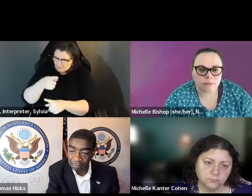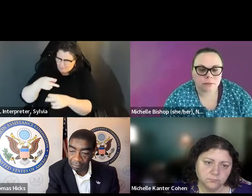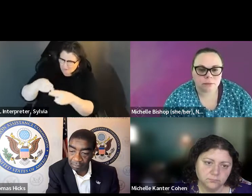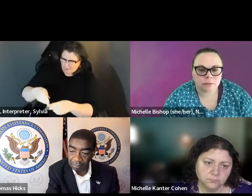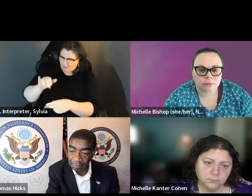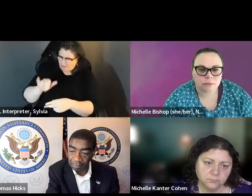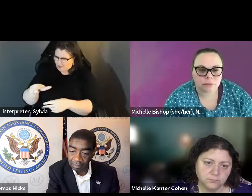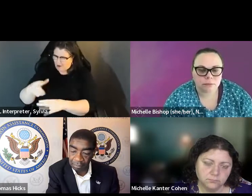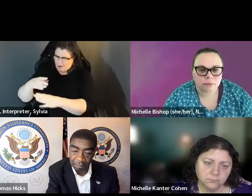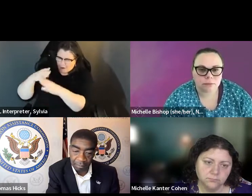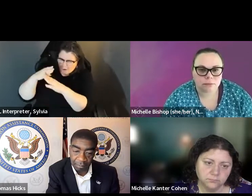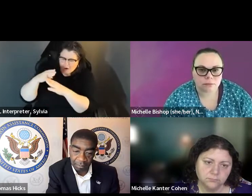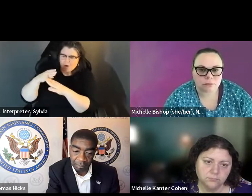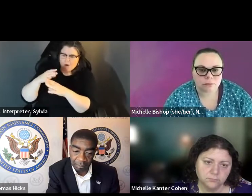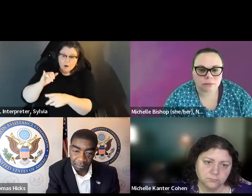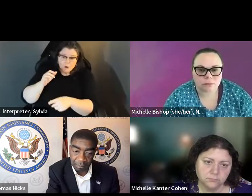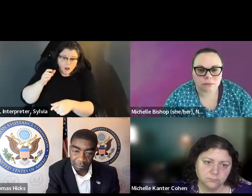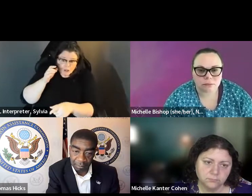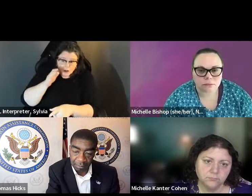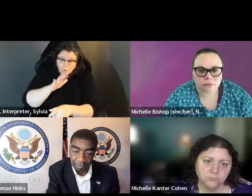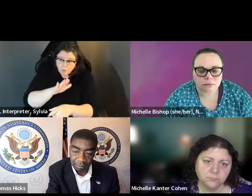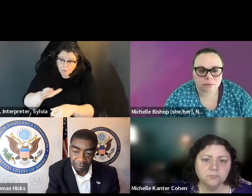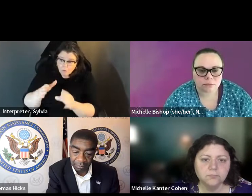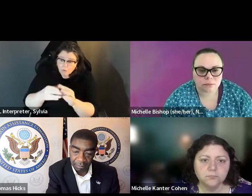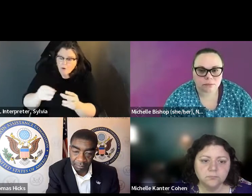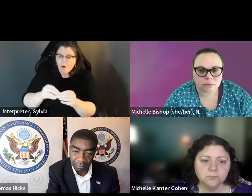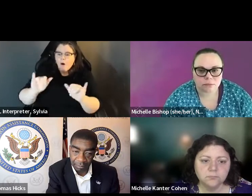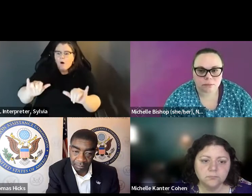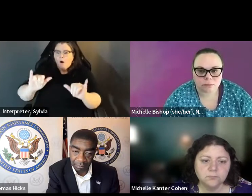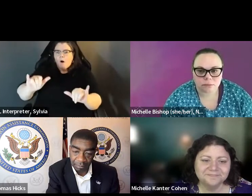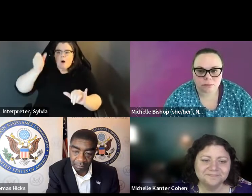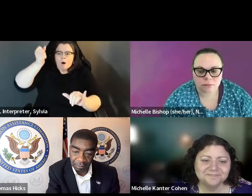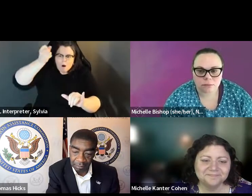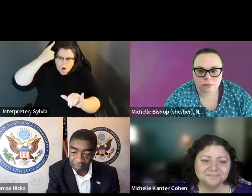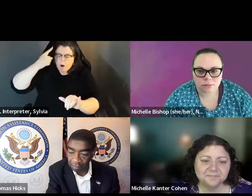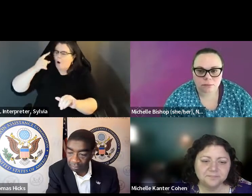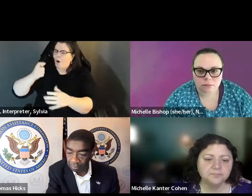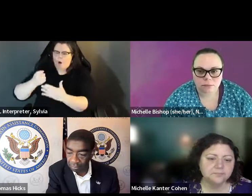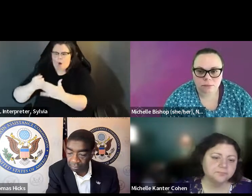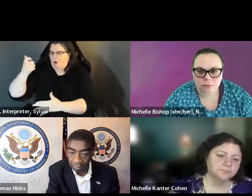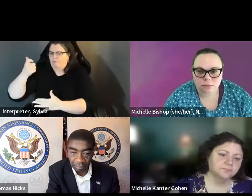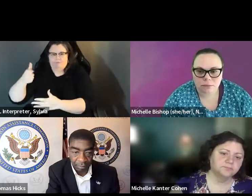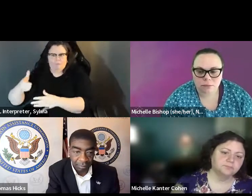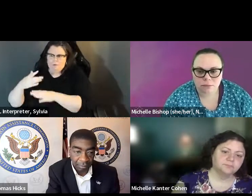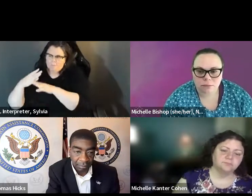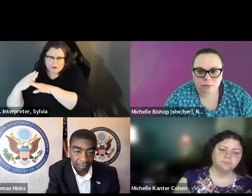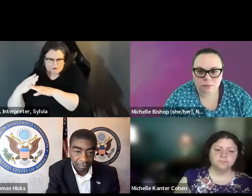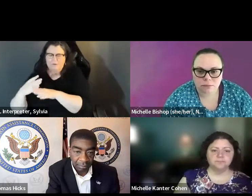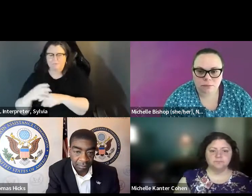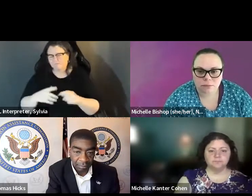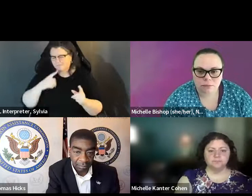Sometimes it's just they don't understand why some things are hurdle where they haven't heard from someone yet speaking up. haven't leader from someone yet. Speaking up and telling your story is very important. And I'm telling your story is very important. Thank you. » Caitlyn: Thank you. So I have -- I don't know that we